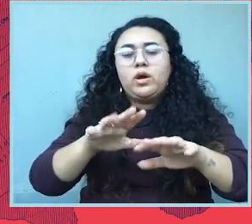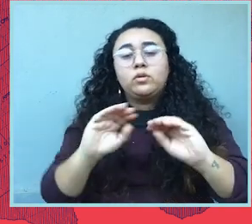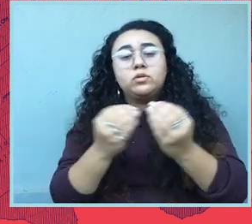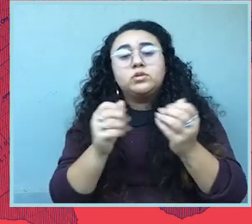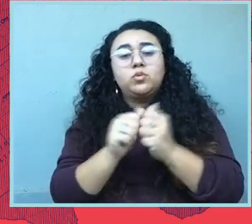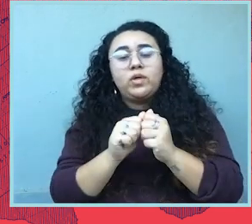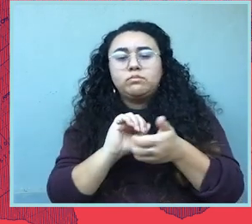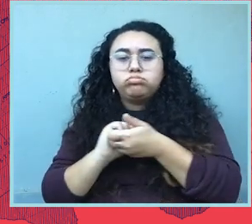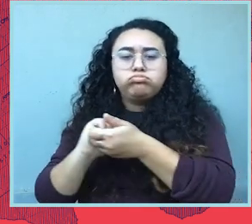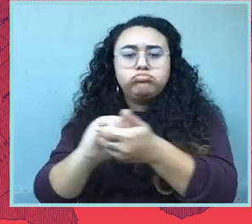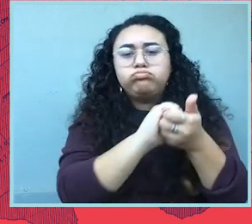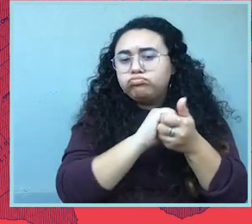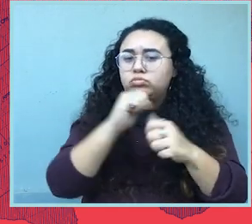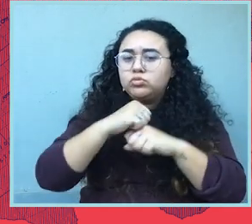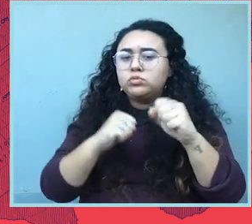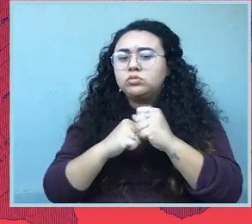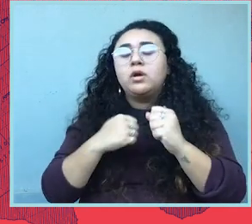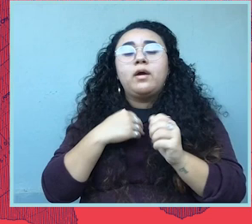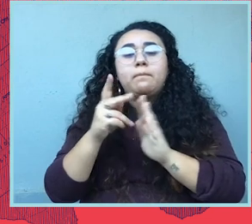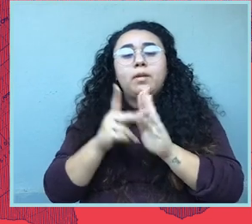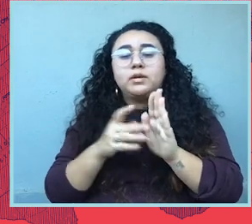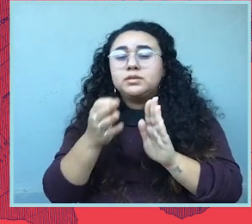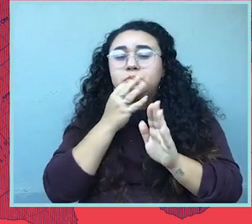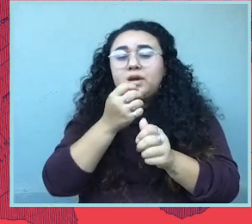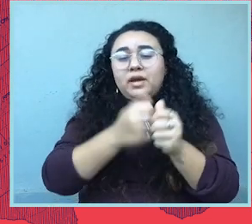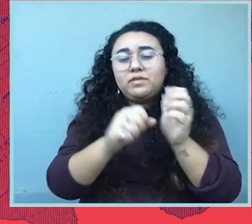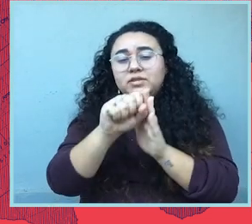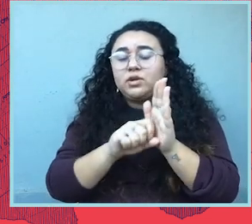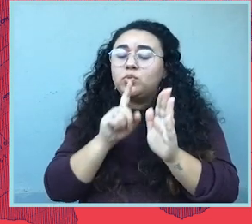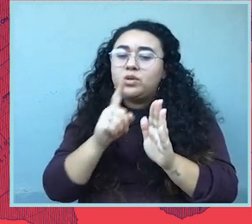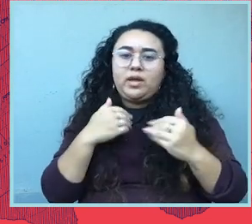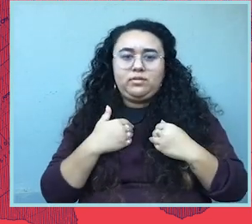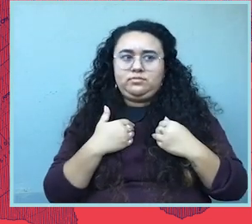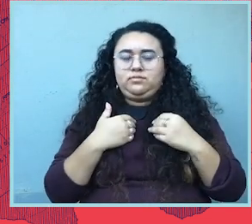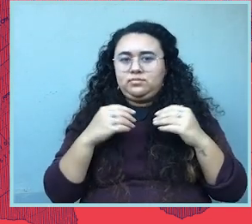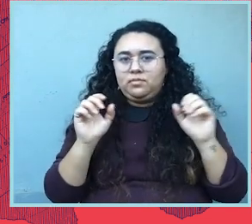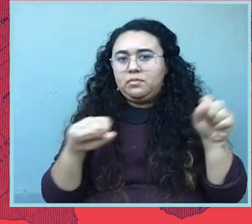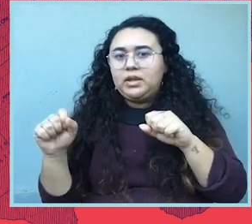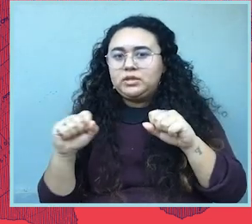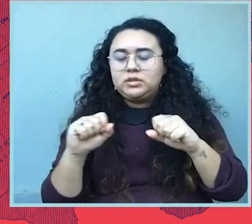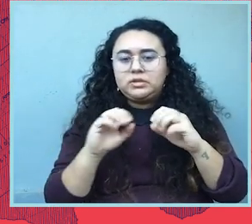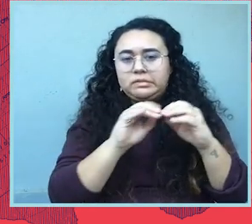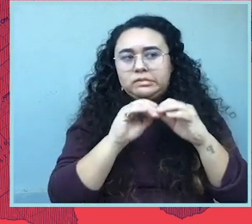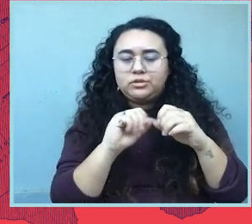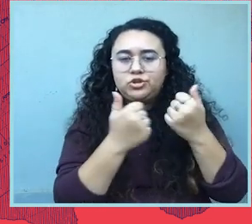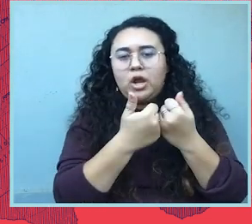with a nationwide affiliate structure, and so we have policy experts in every single state we are uniquely equipped to battle.